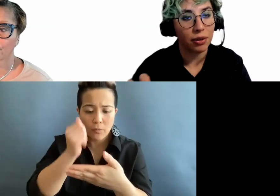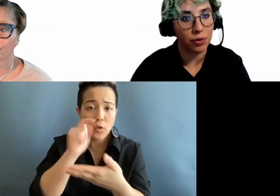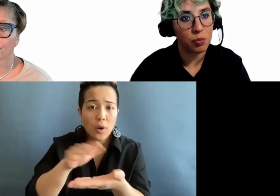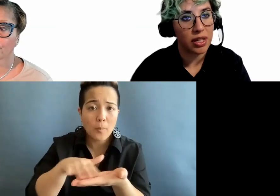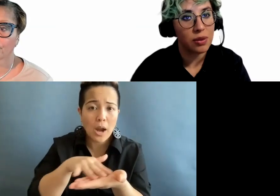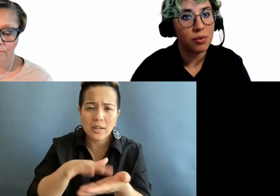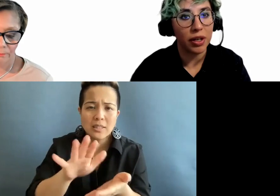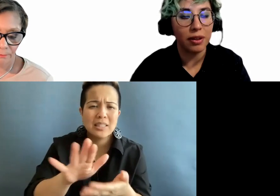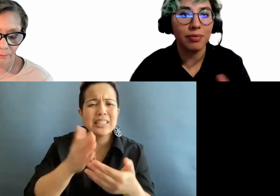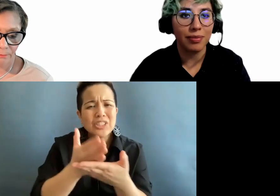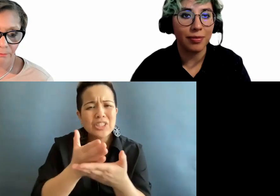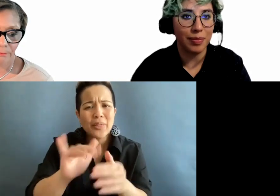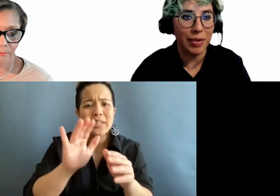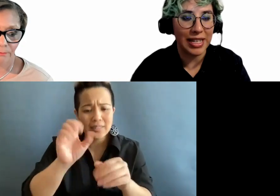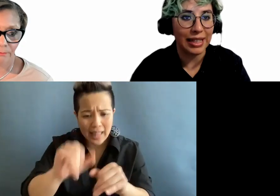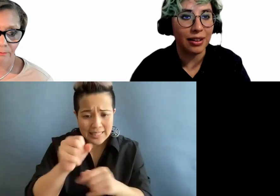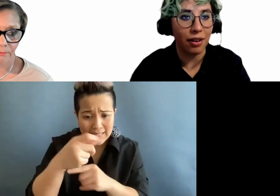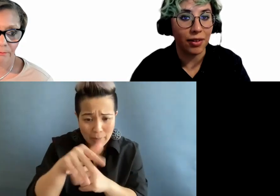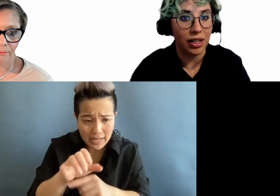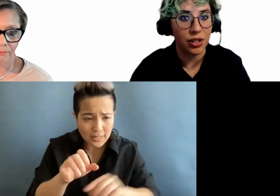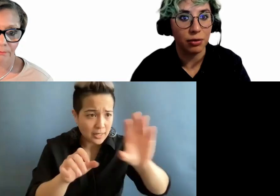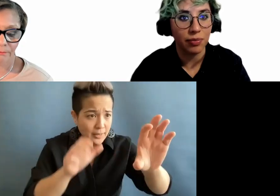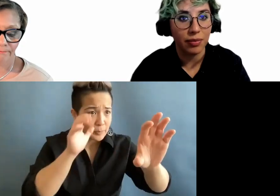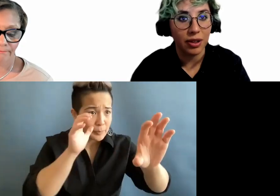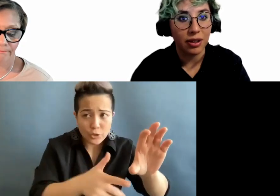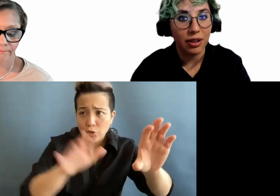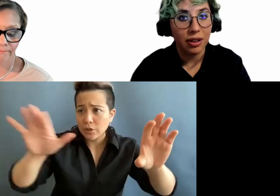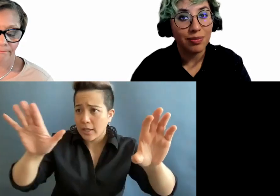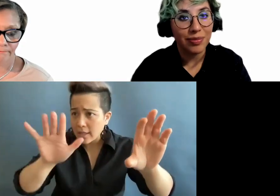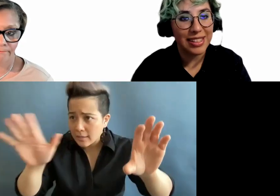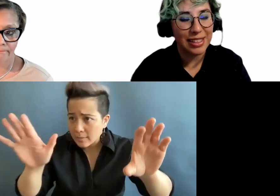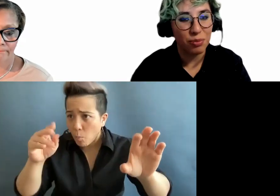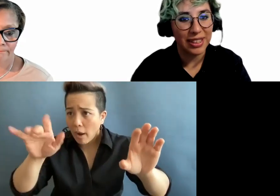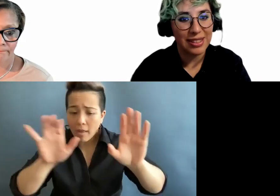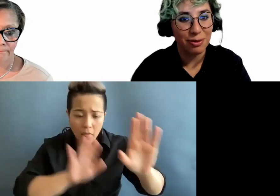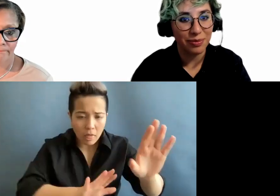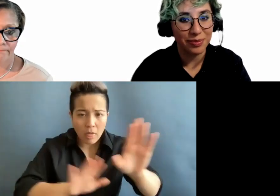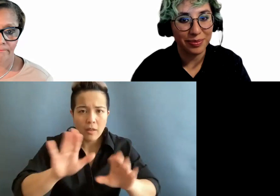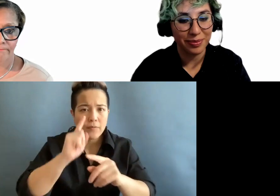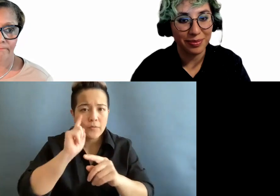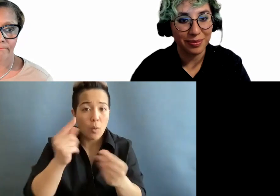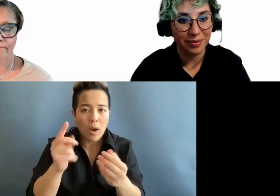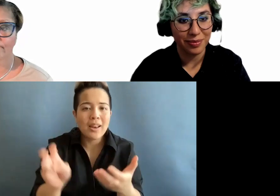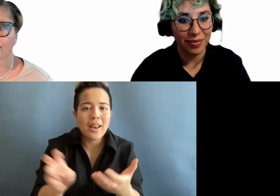own space with basic navigation. Next slide, please.